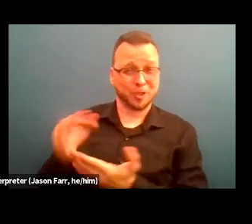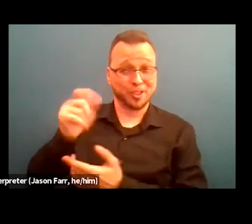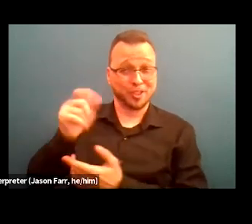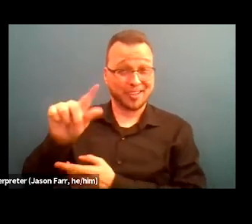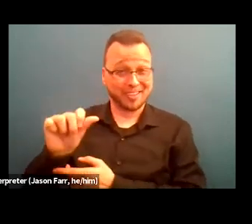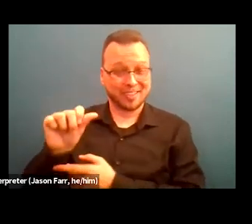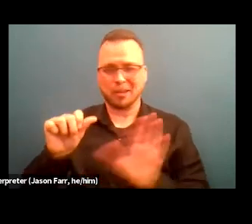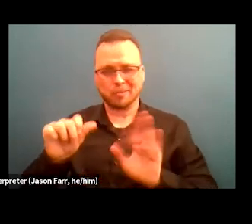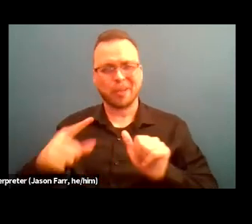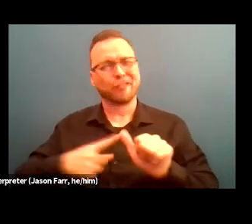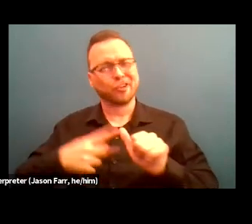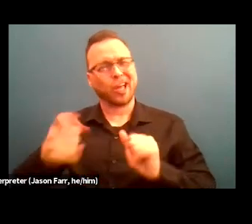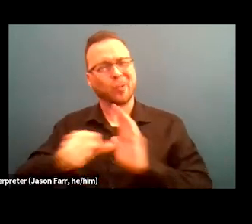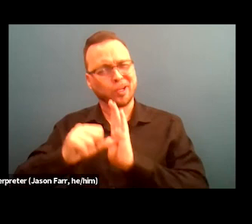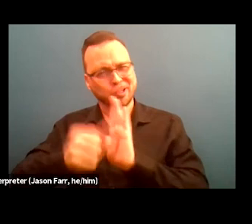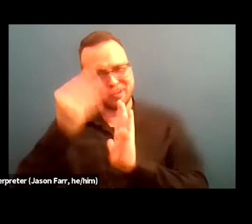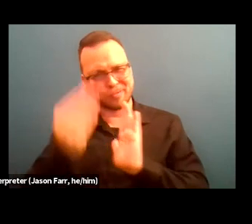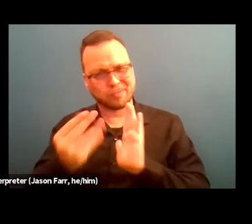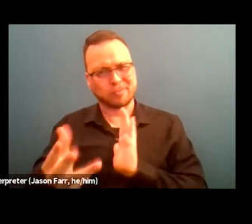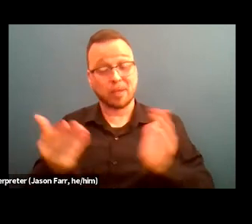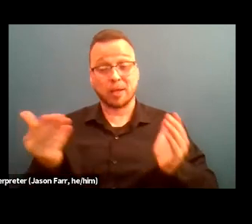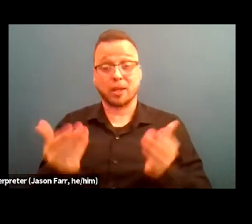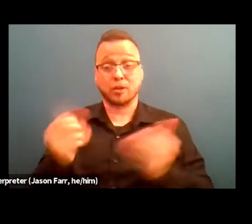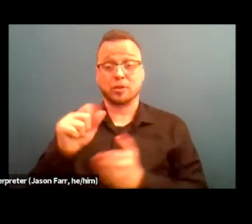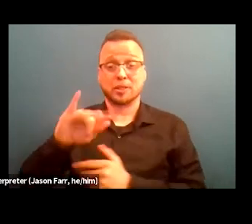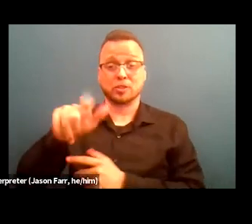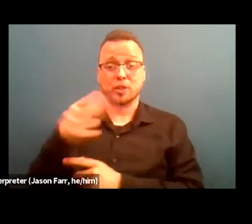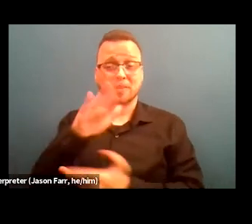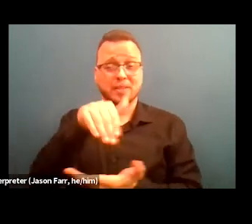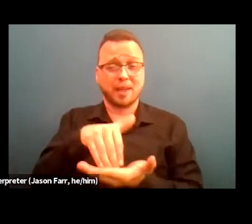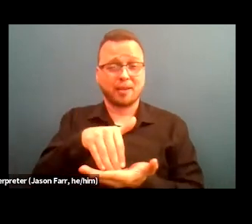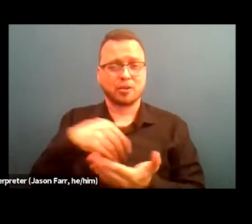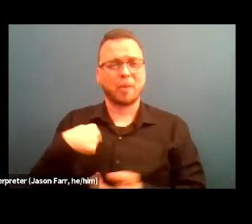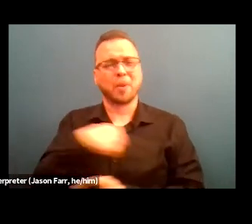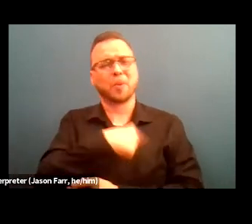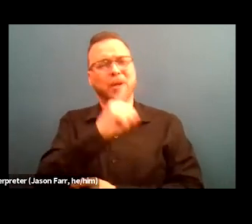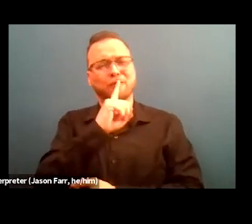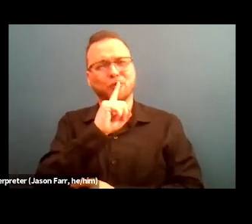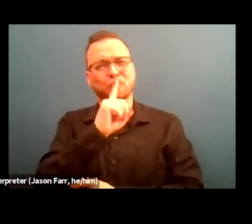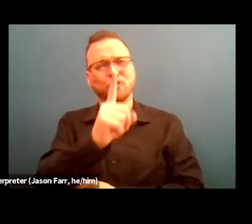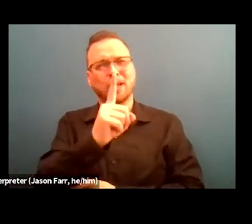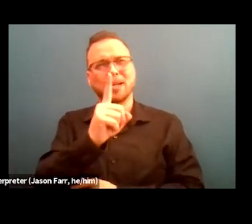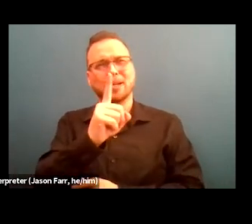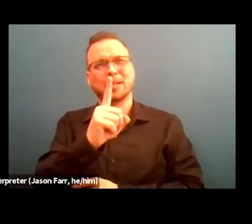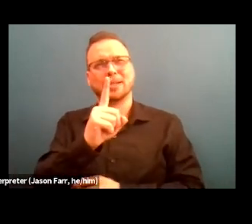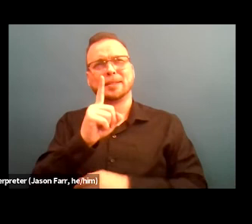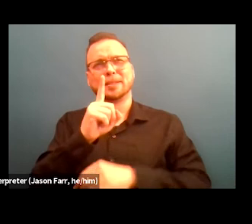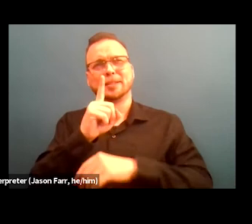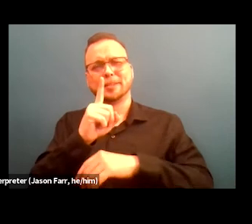I also wanted a highlight that as here at St. Joseph's Center, we really have institutionalized our first week